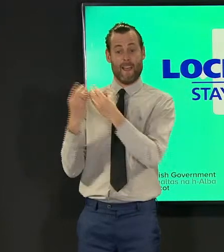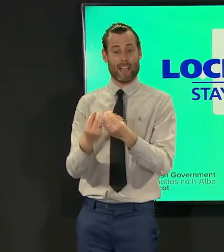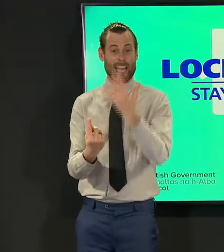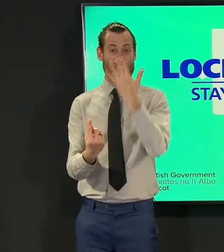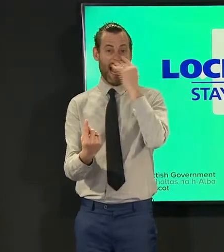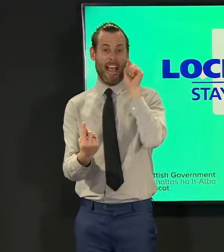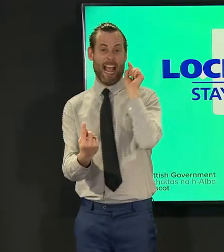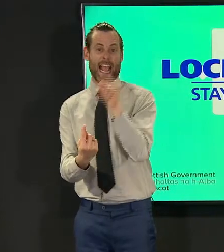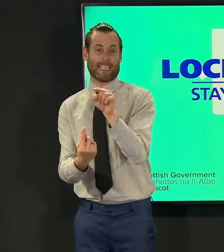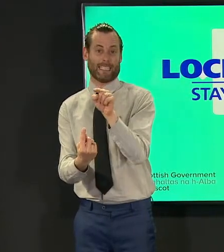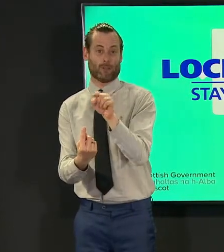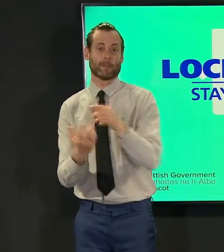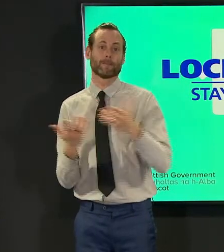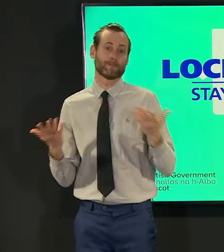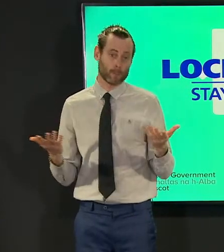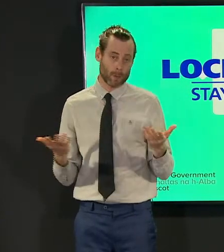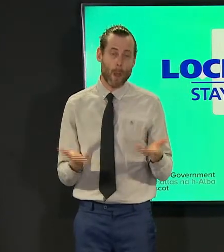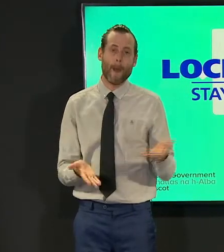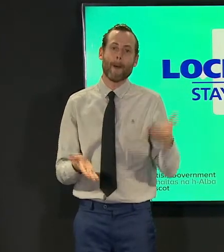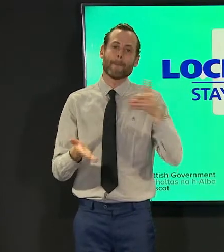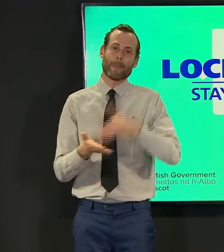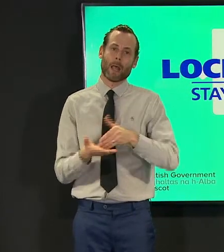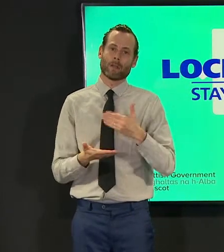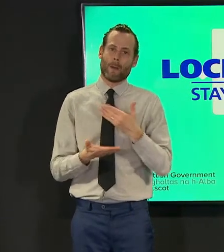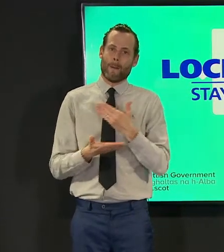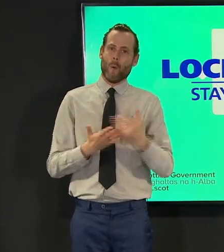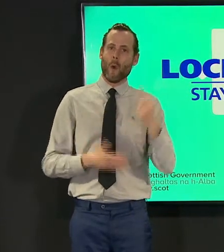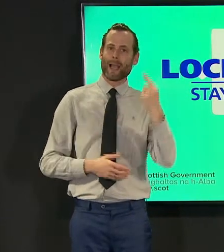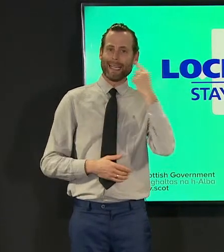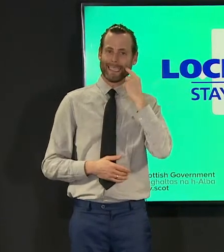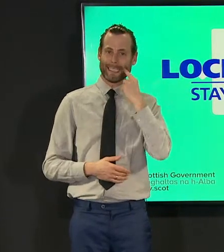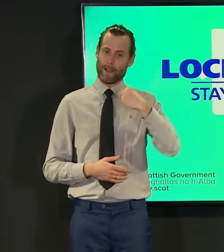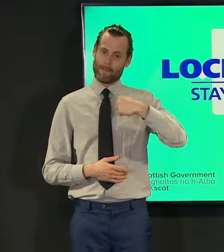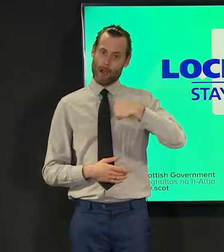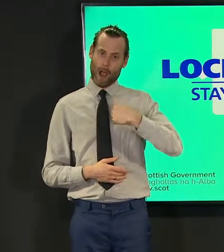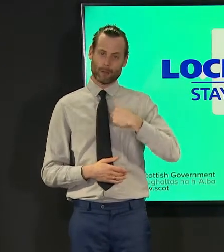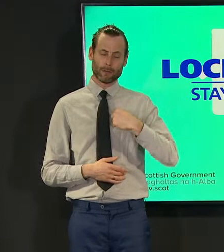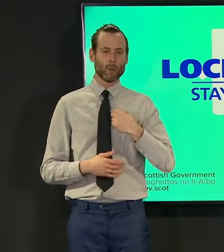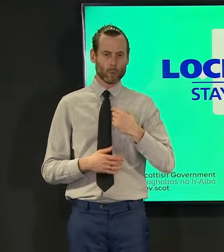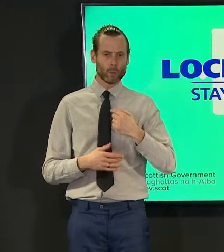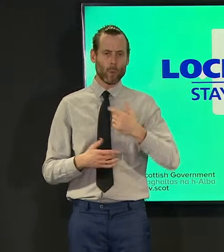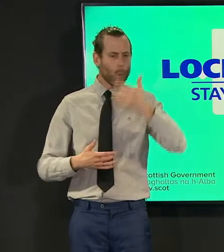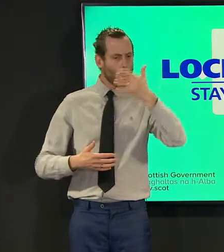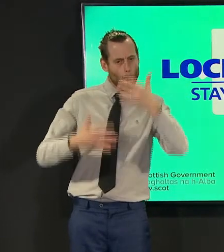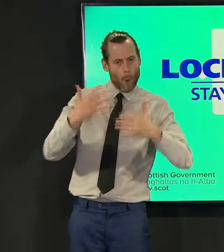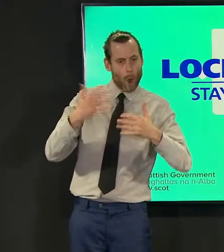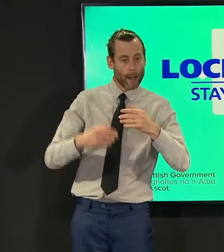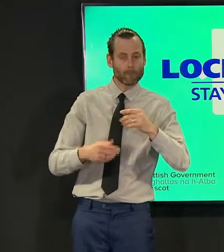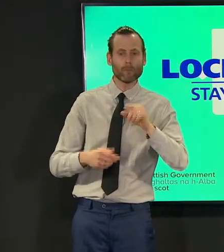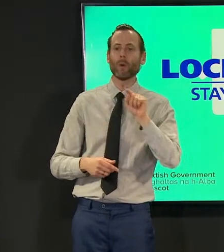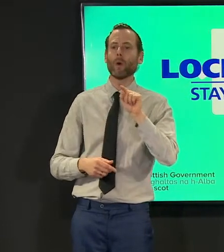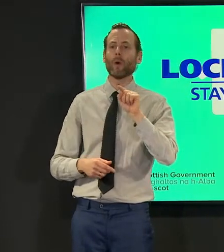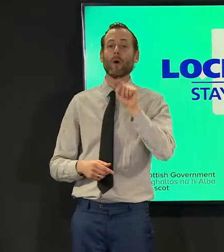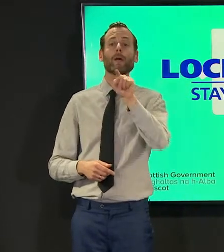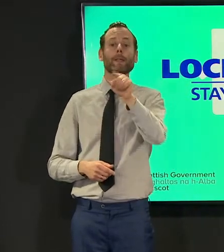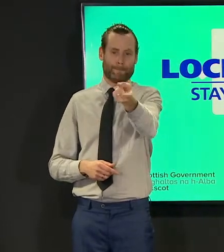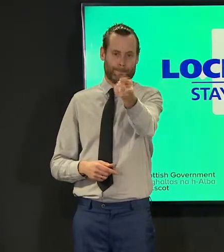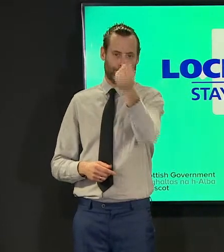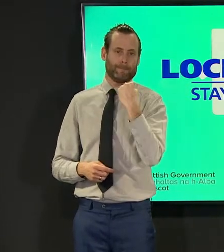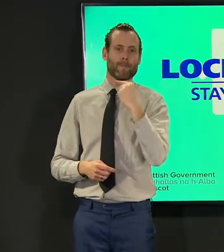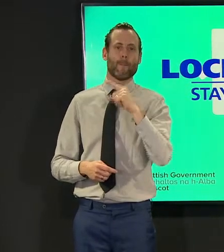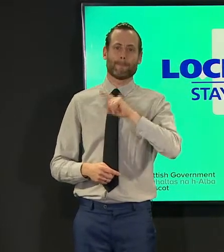it is straightforward for us to identify people on the basis of their age through our nhs scotland